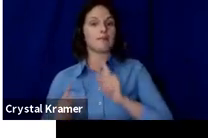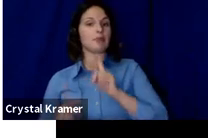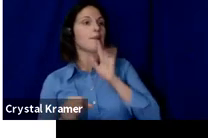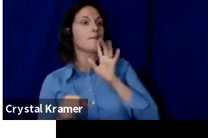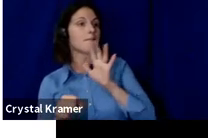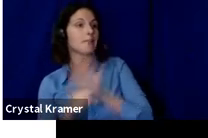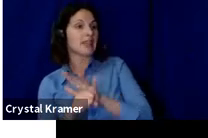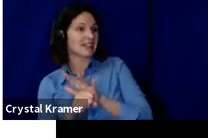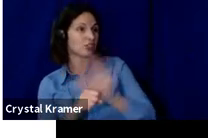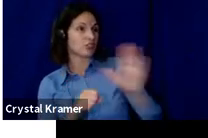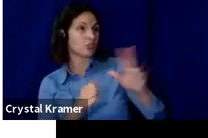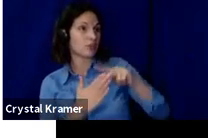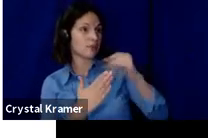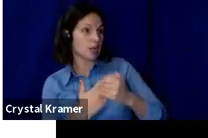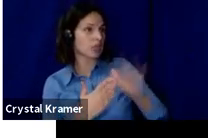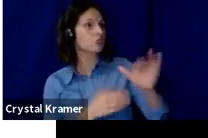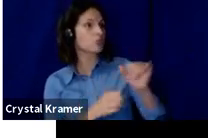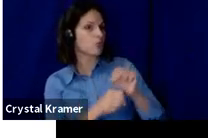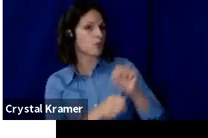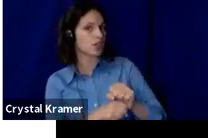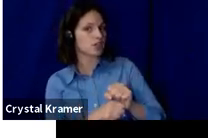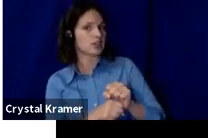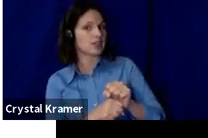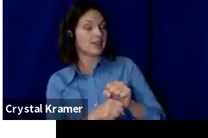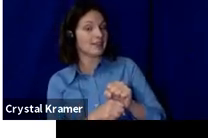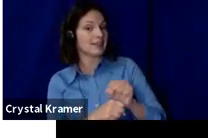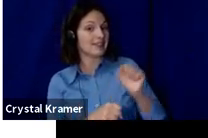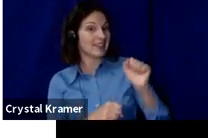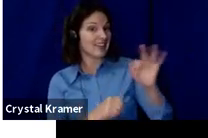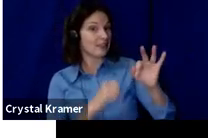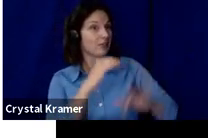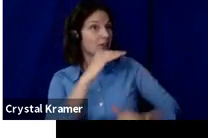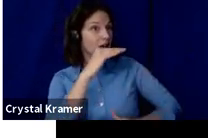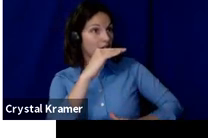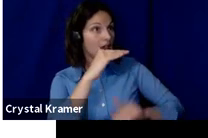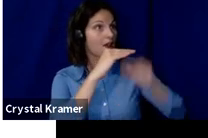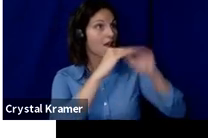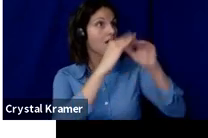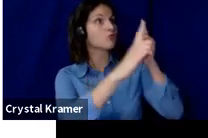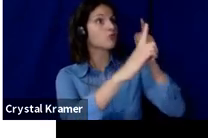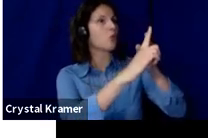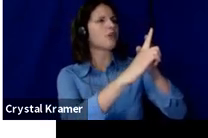project or to your work and they ‑‑ if you don't make that goal, they won't give